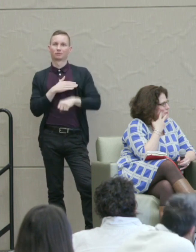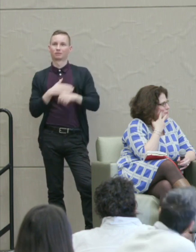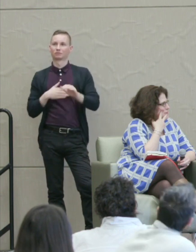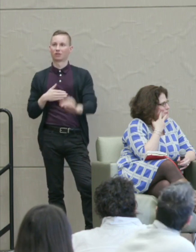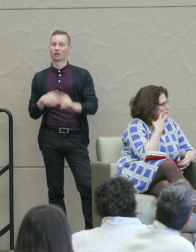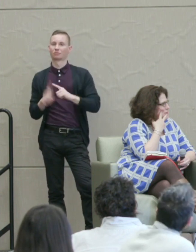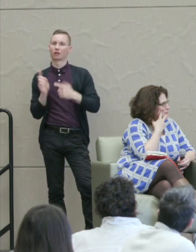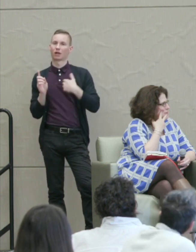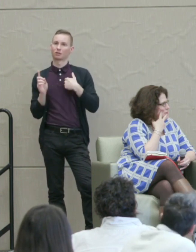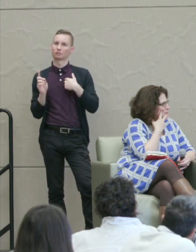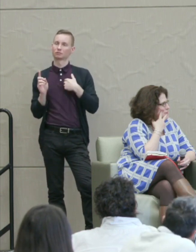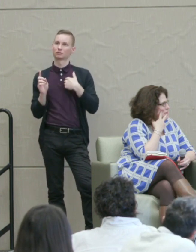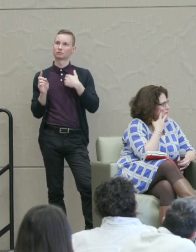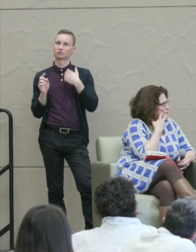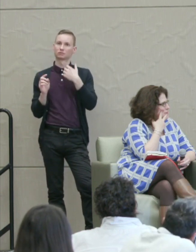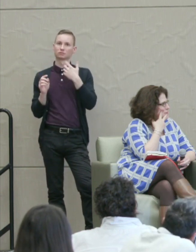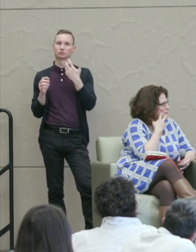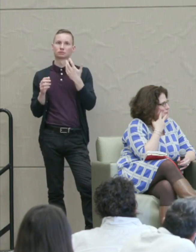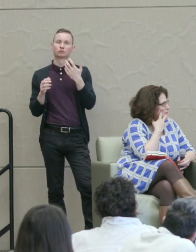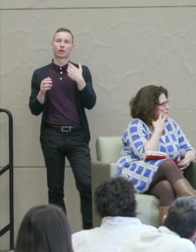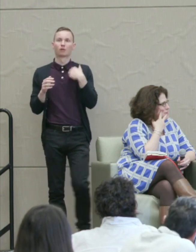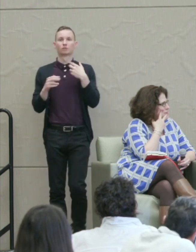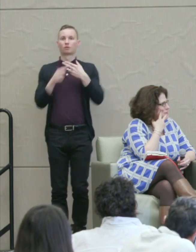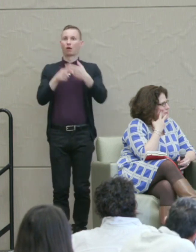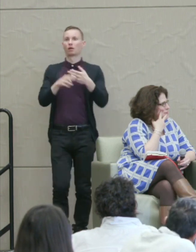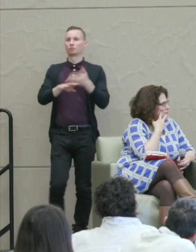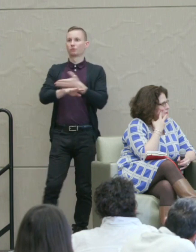But I was called a capitulator and a reformist and so forth.